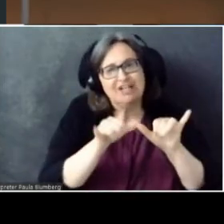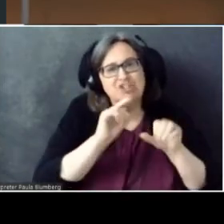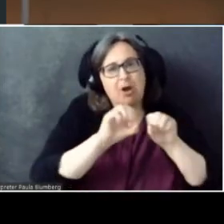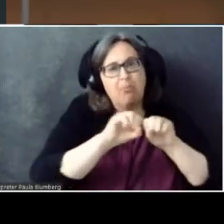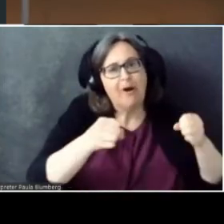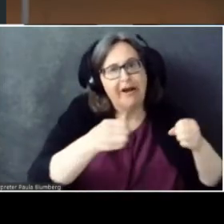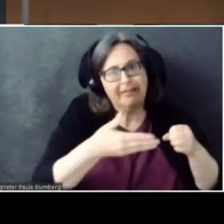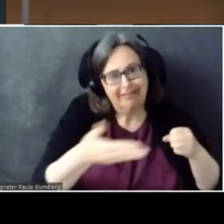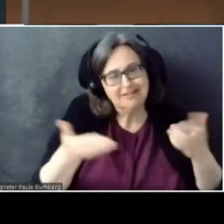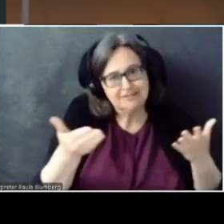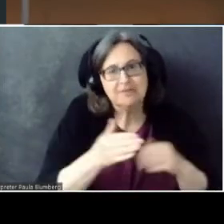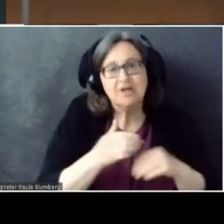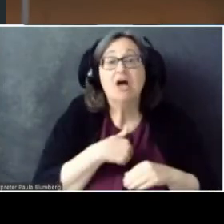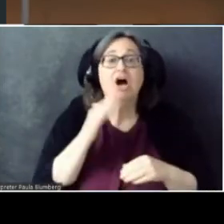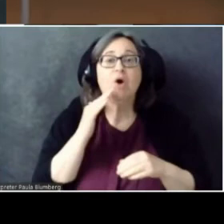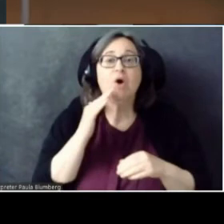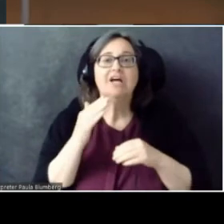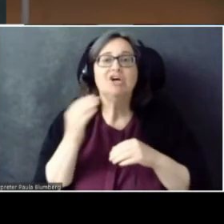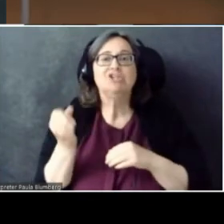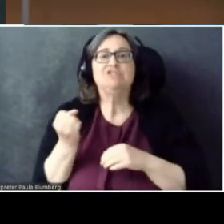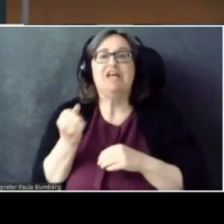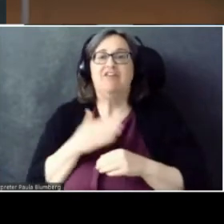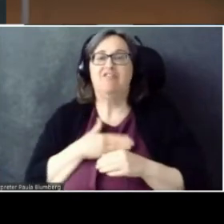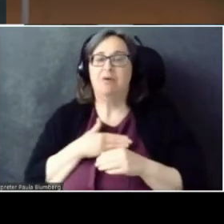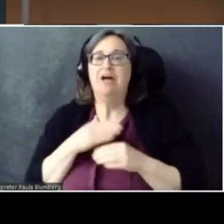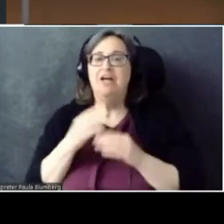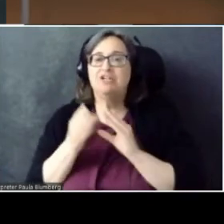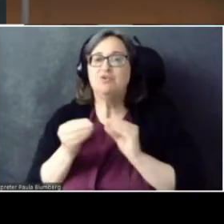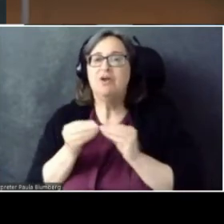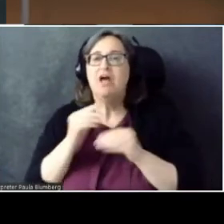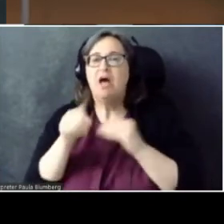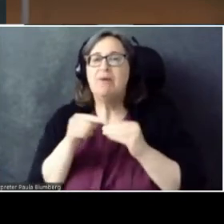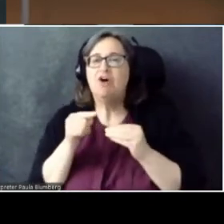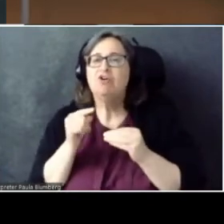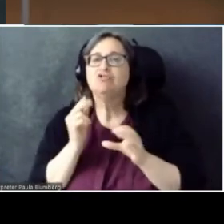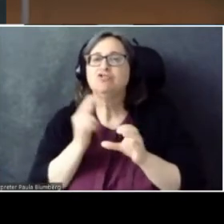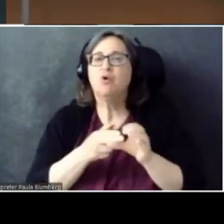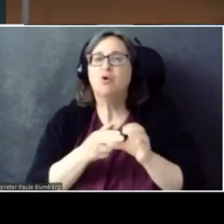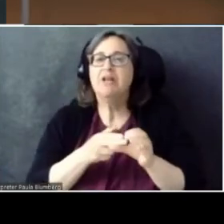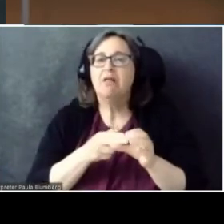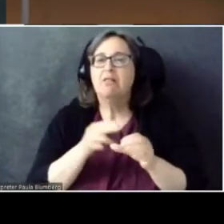And I'll save my story about joining the mixed reality team for the end of this talk. It's a good way to conclude.